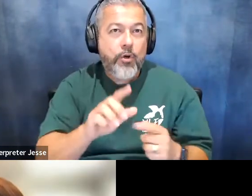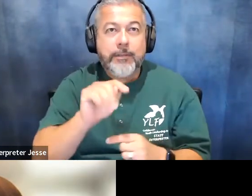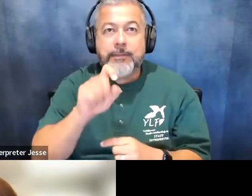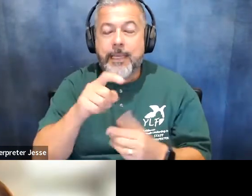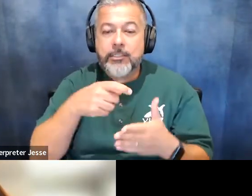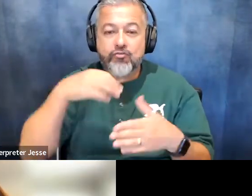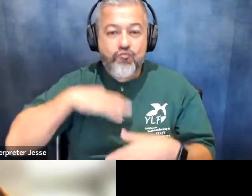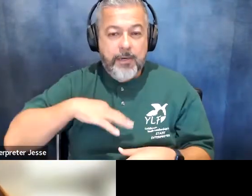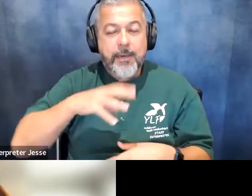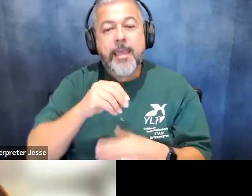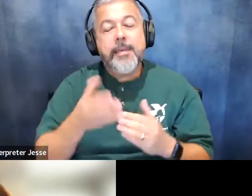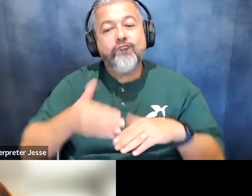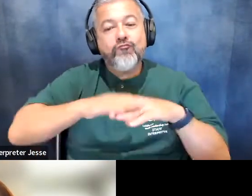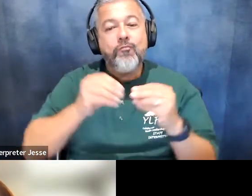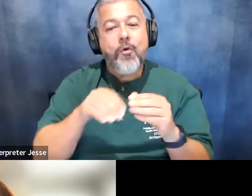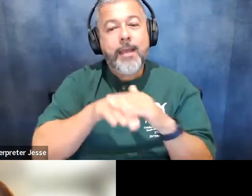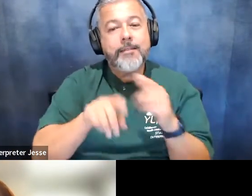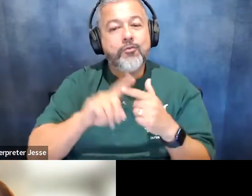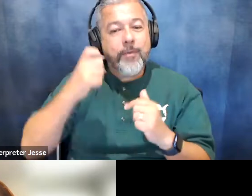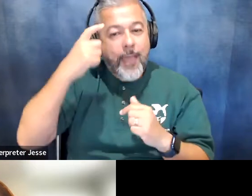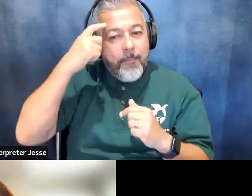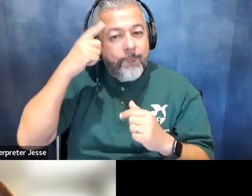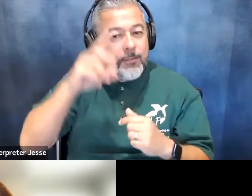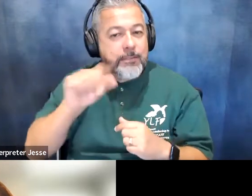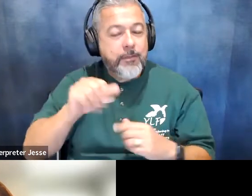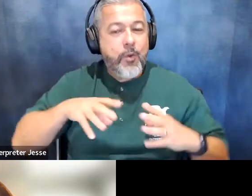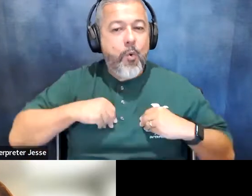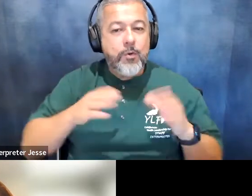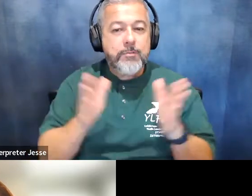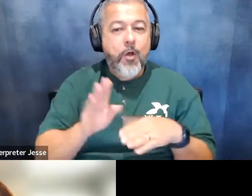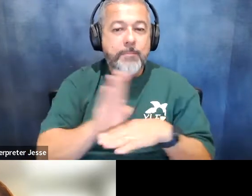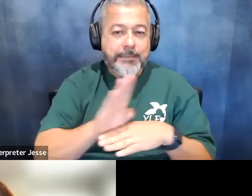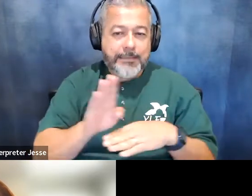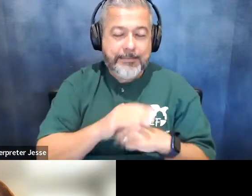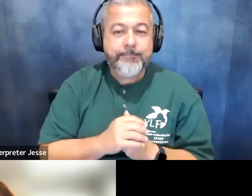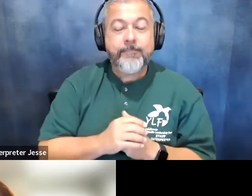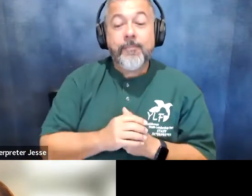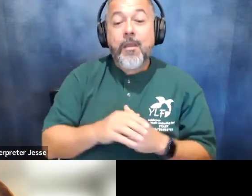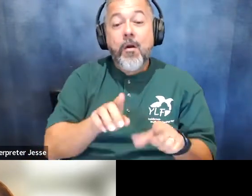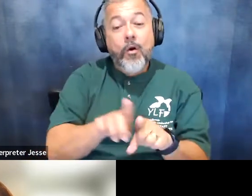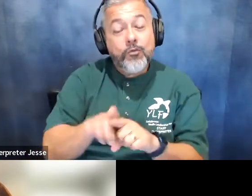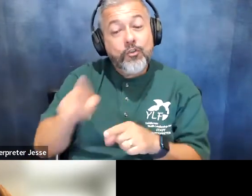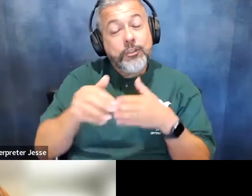access to capital for disability owned small businesses she also stewarded a campaign